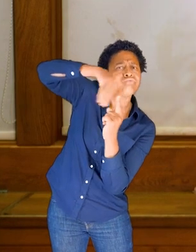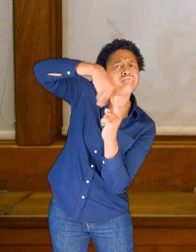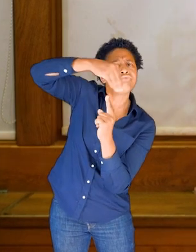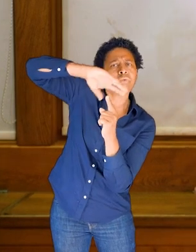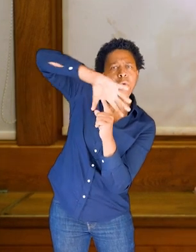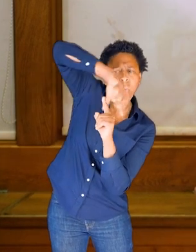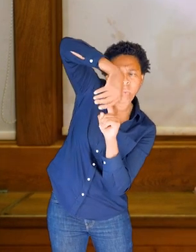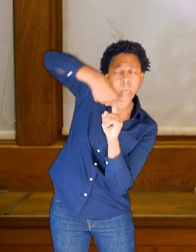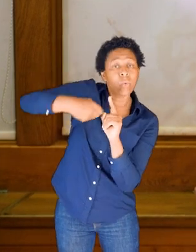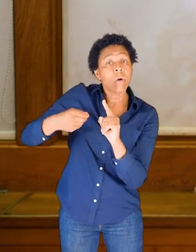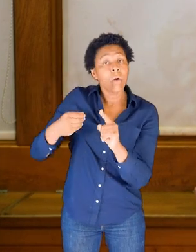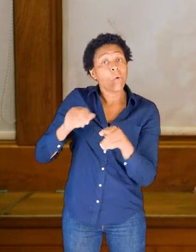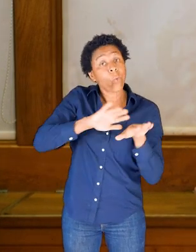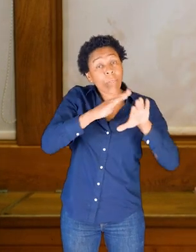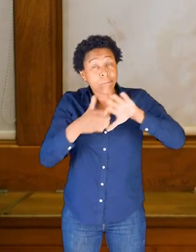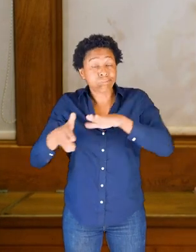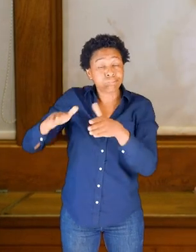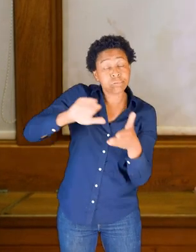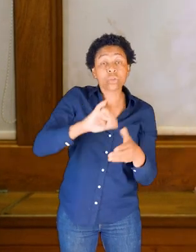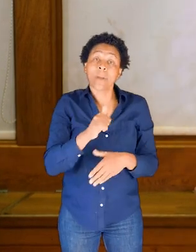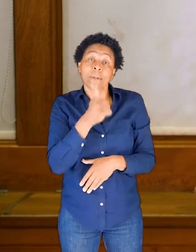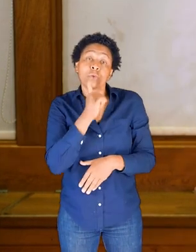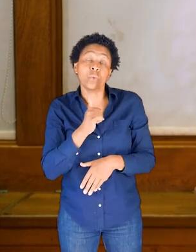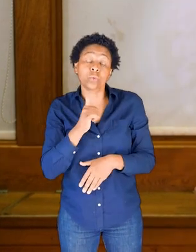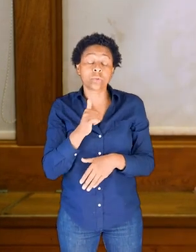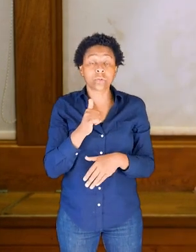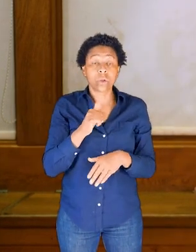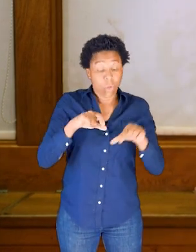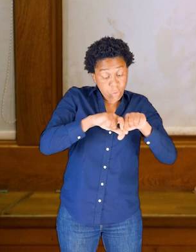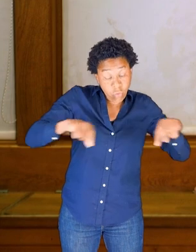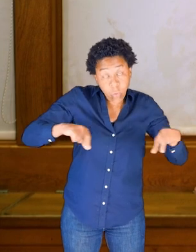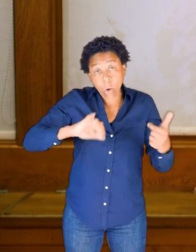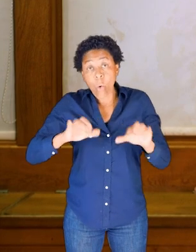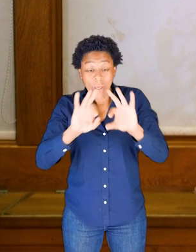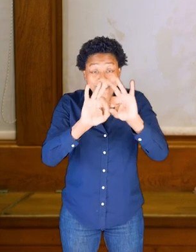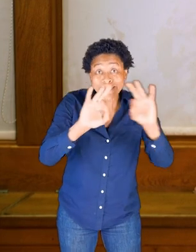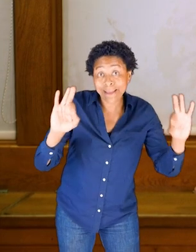So if you want to take your ruler or your stick and dip that into